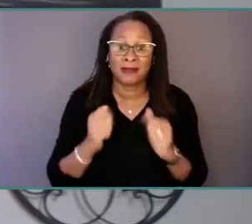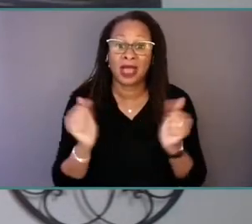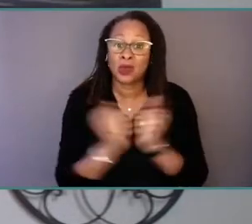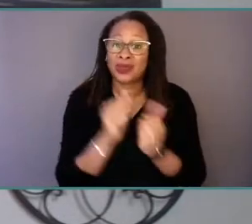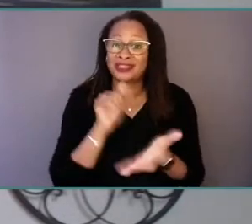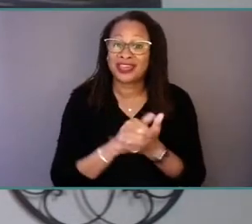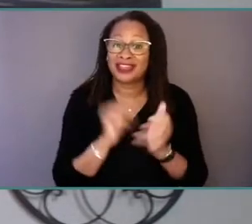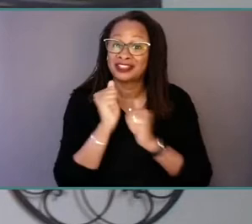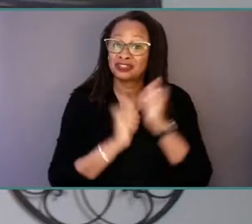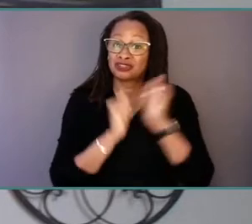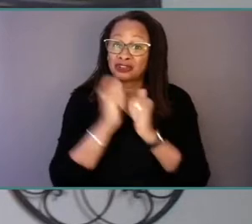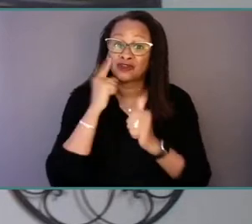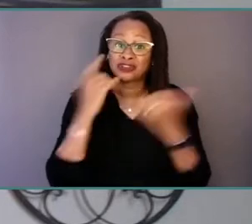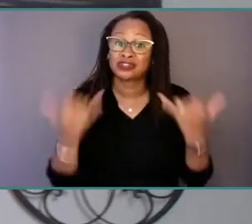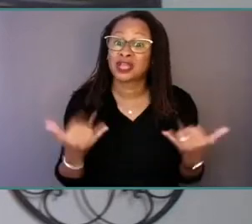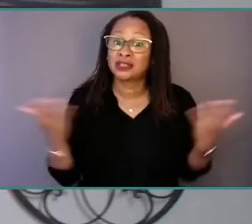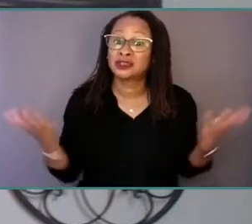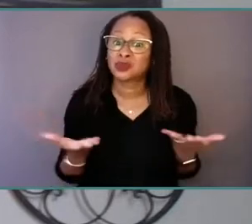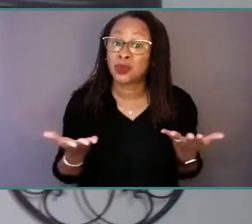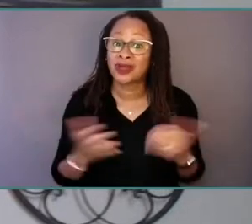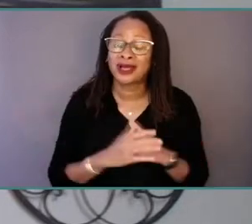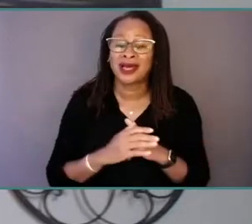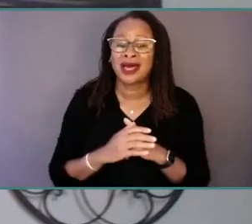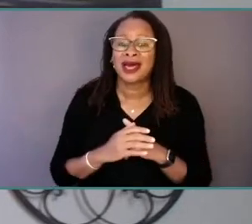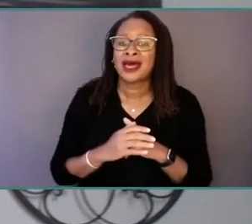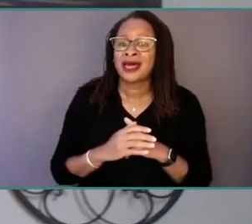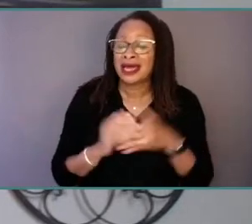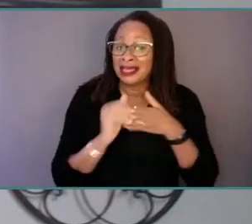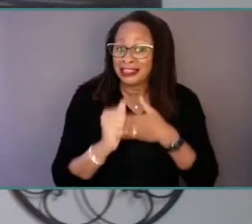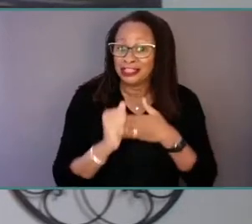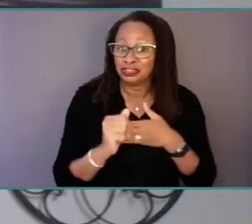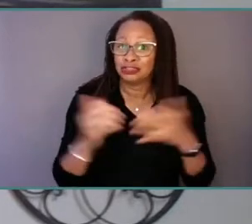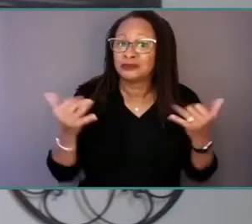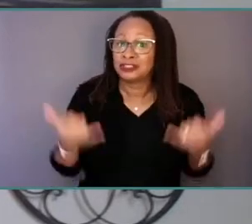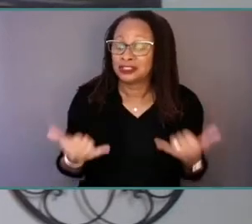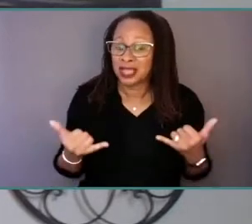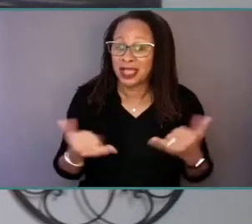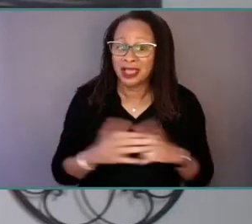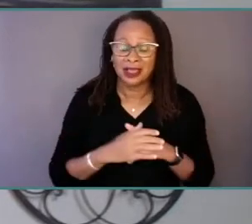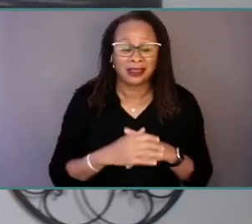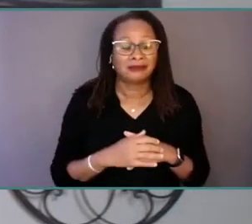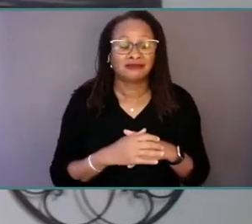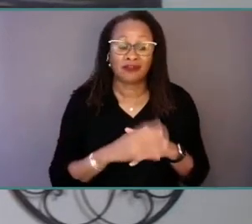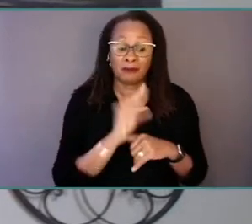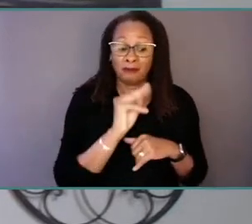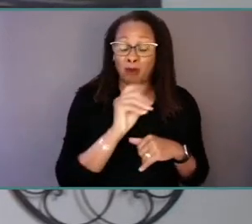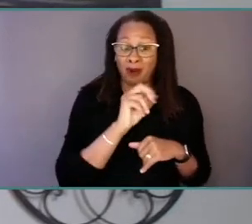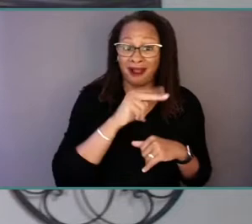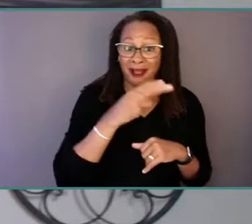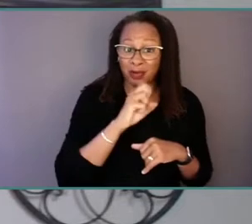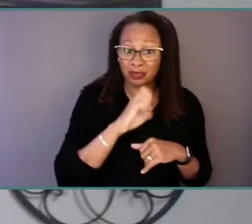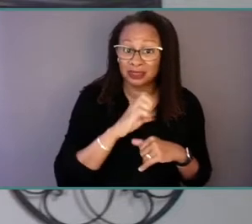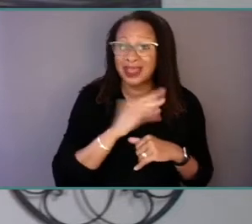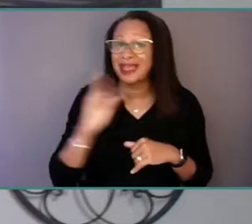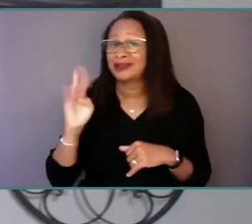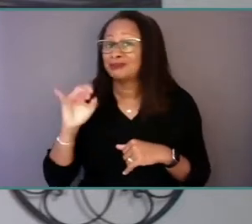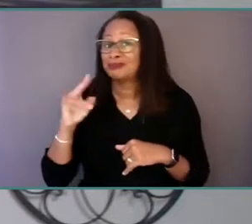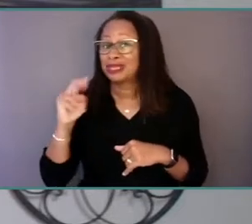Our leadership here at Morehouse School of Medicine and Beacon Health Options will be kicking us off with some welcome remarks. We will take a short break to queue up our senior leadership roundtable,